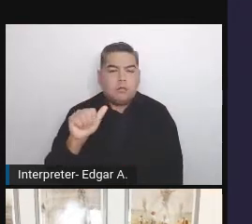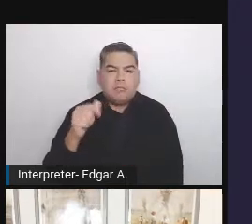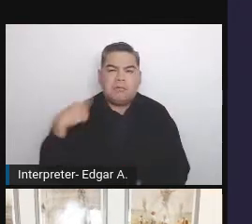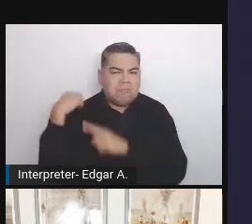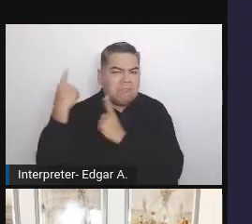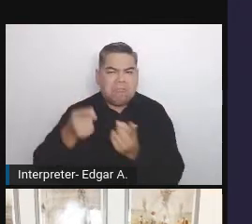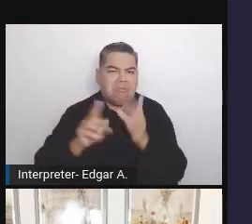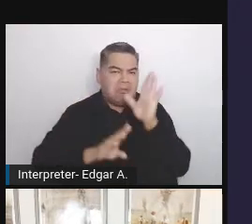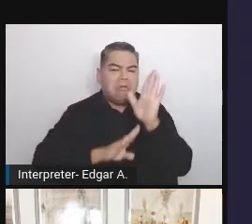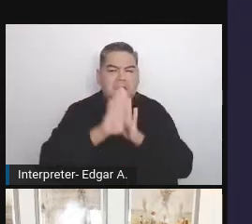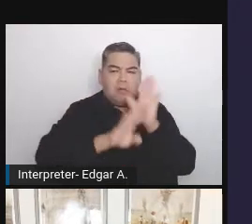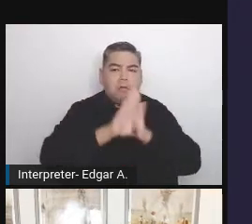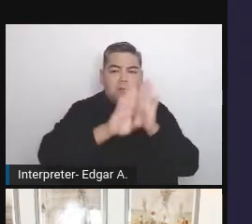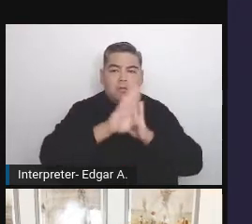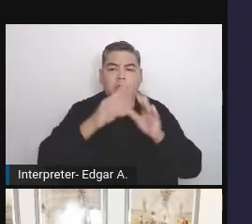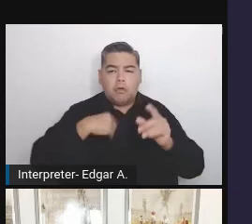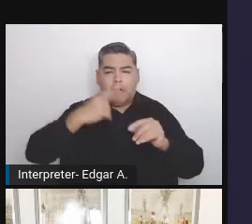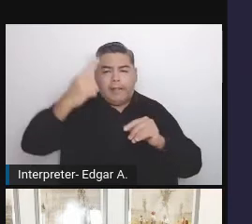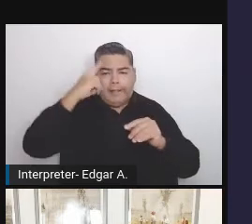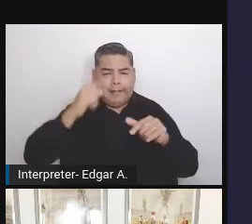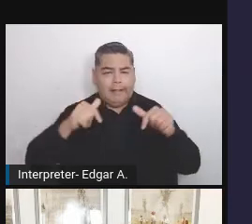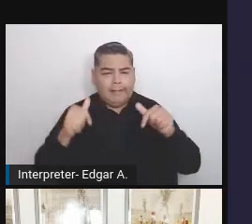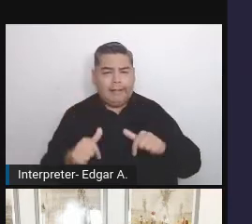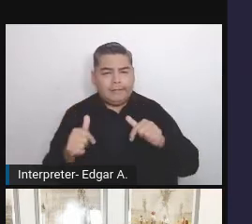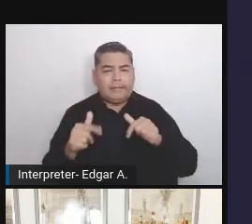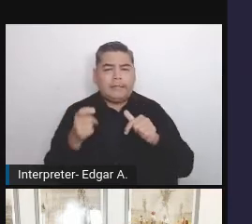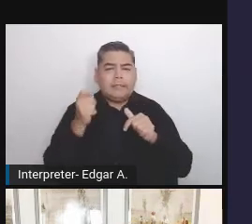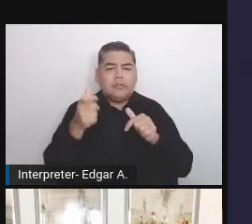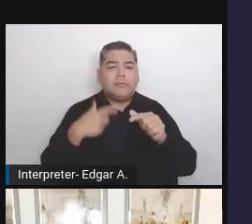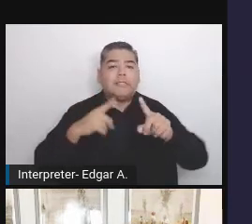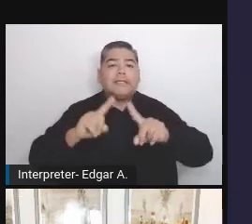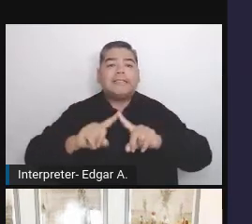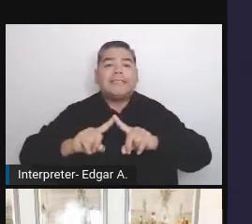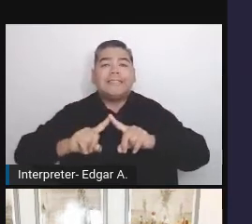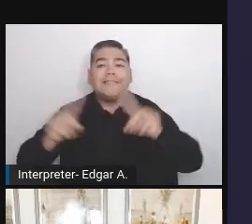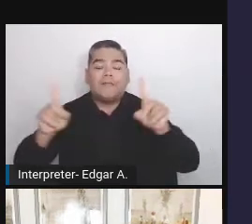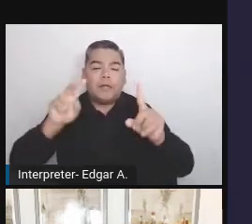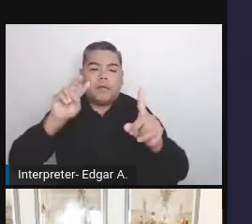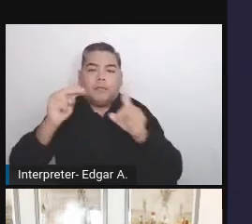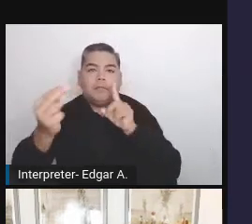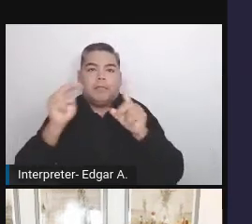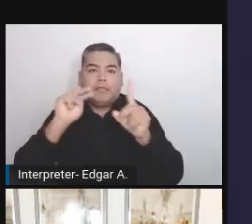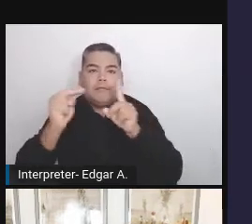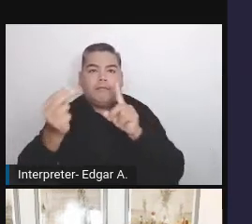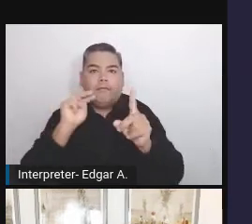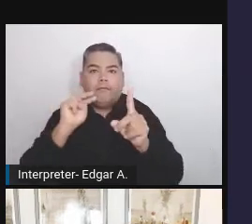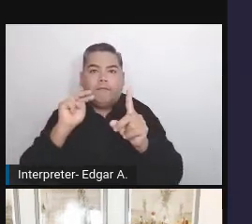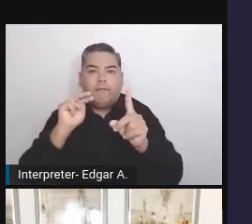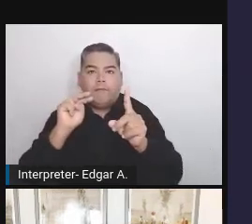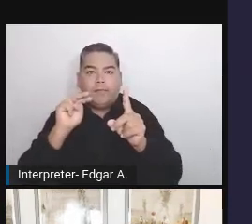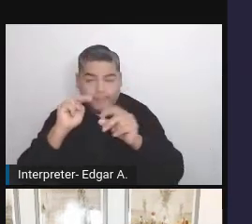This I think brings a bit different perspective for me especially